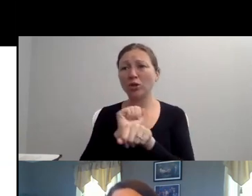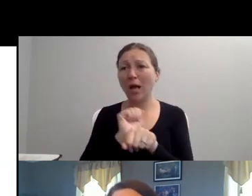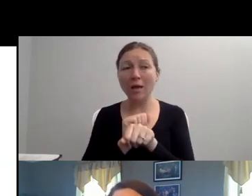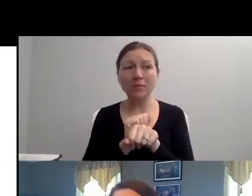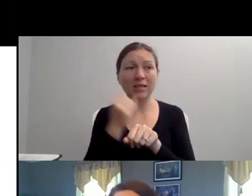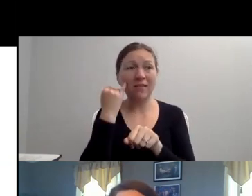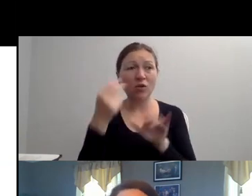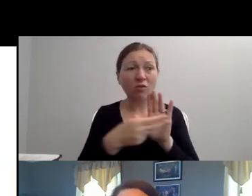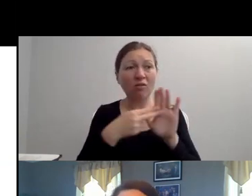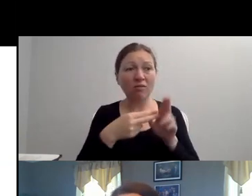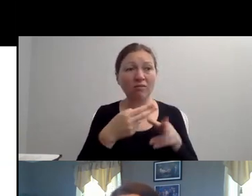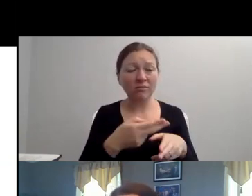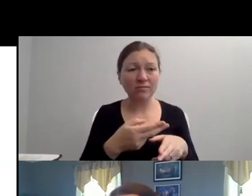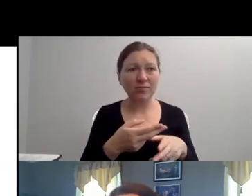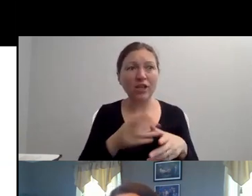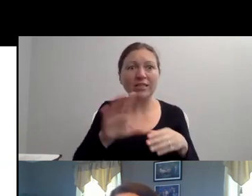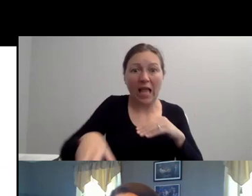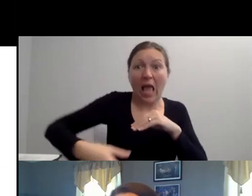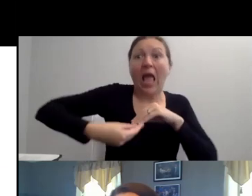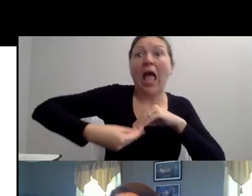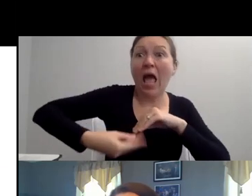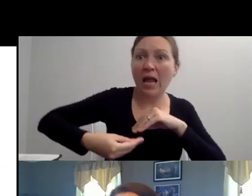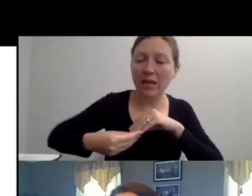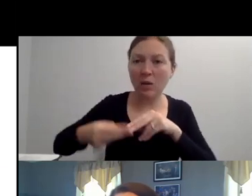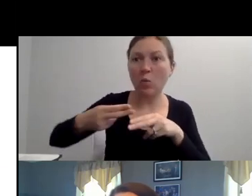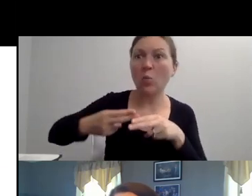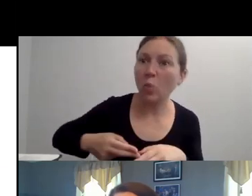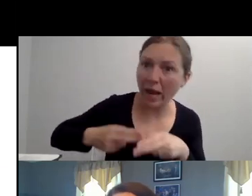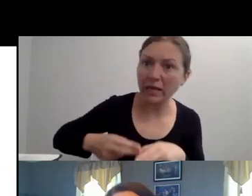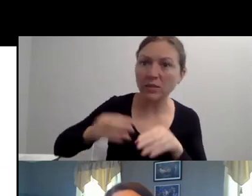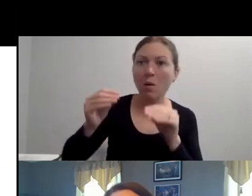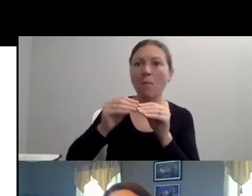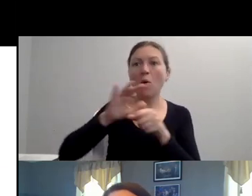OF OUR EVENTS THAT WE ARE PUTTING ON FOR THE REST OF THE MONTH TO CELEBRATE THE 30th ANNIVERSARY